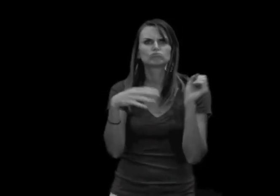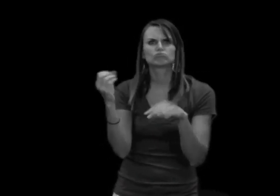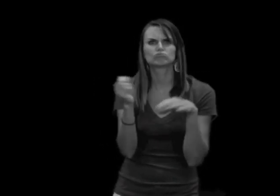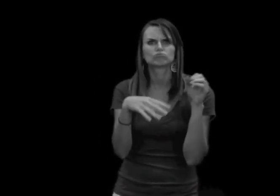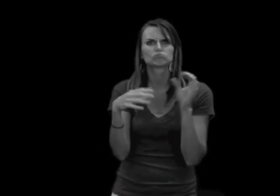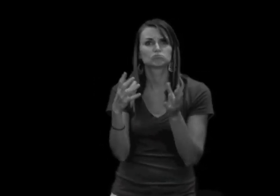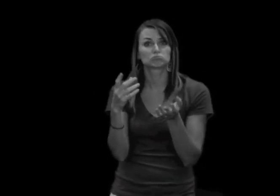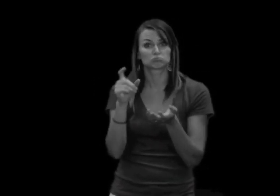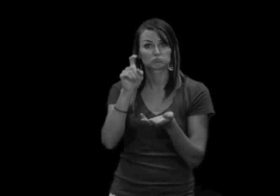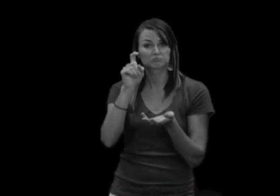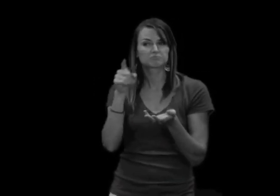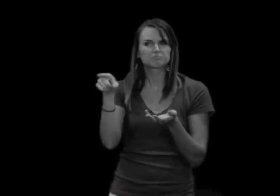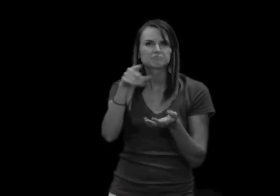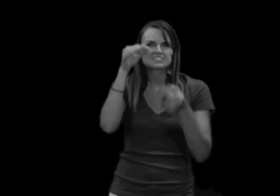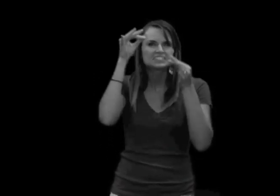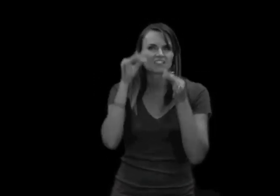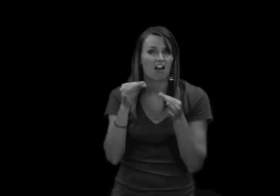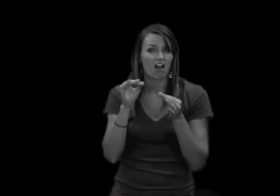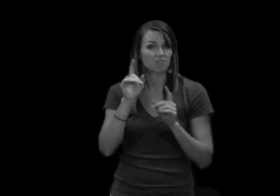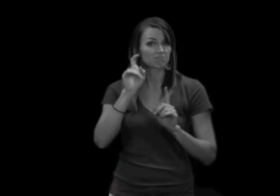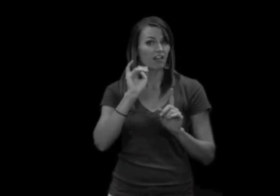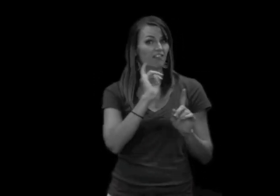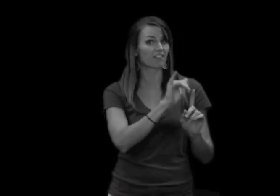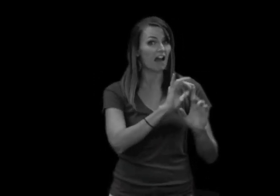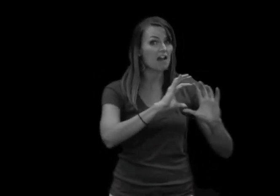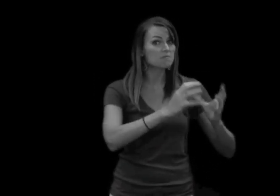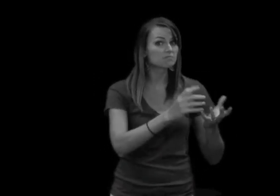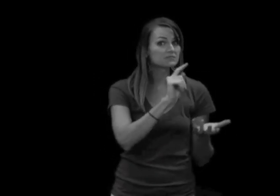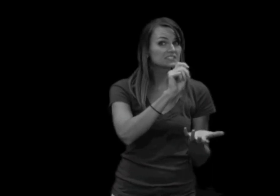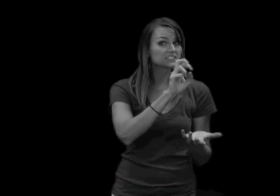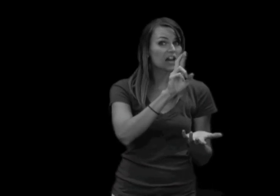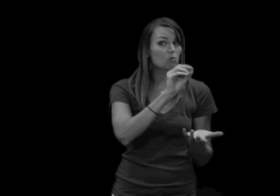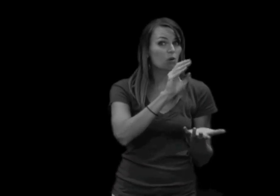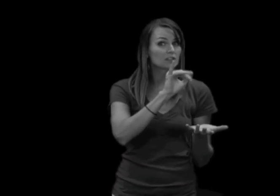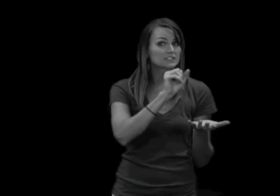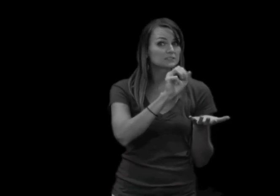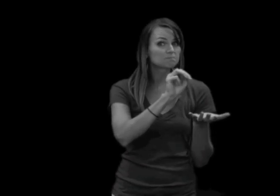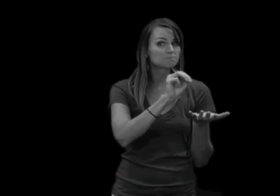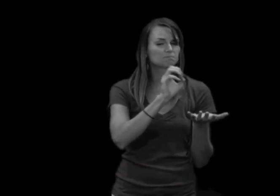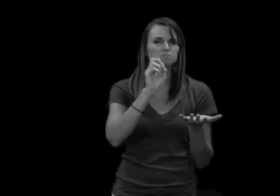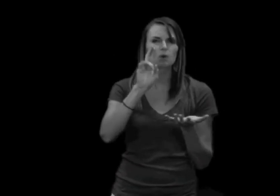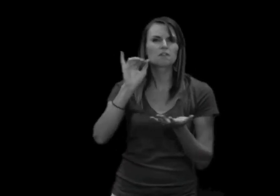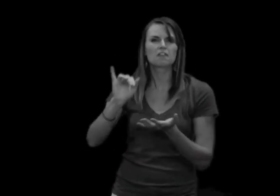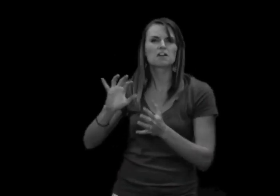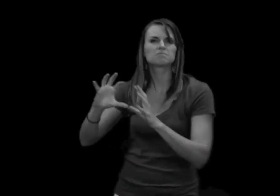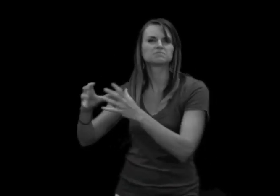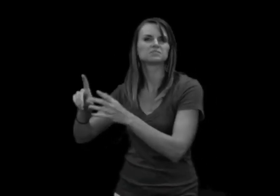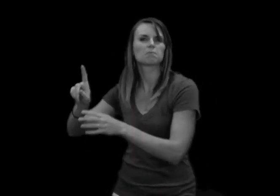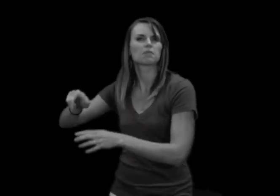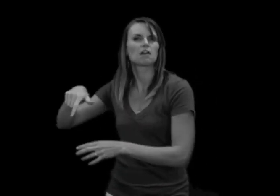Go ahead and decide: do those things that you throw out, do they fall in the category of terrorism, or is it something else?